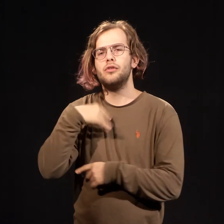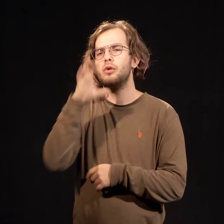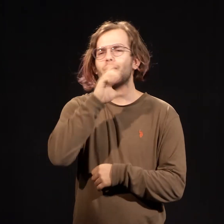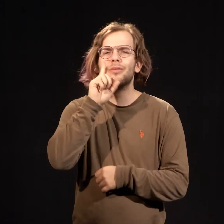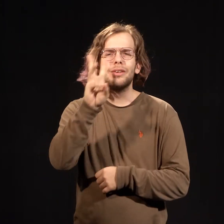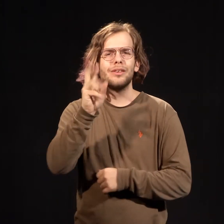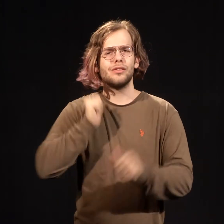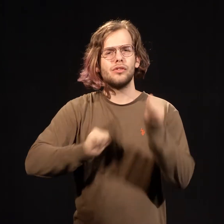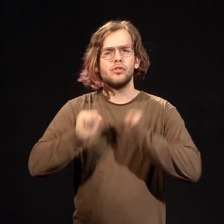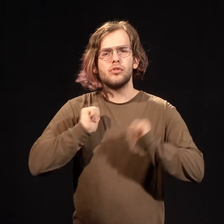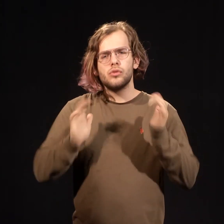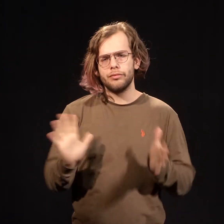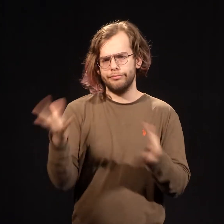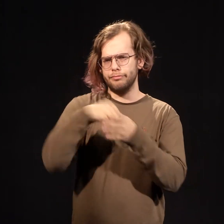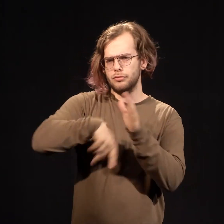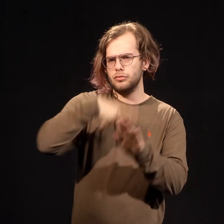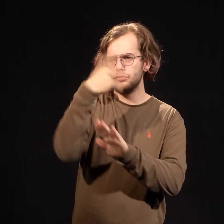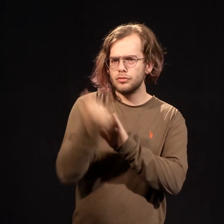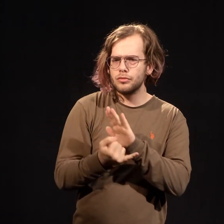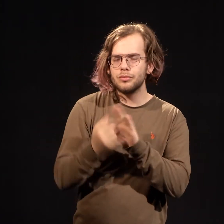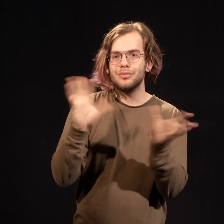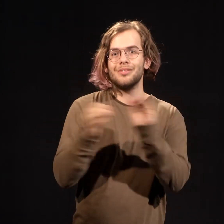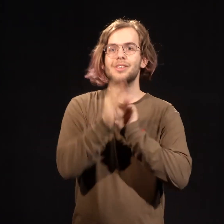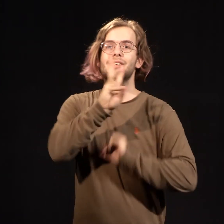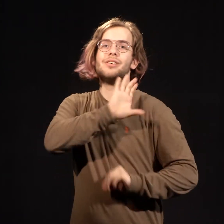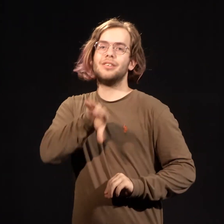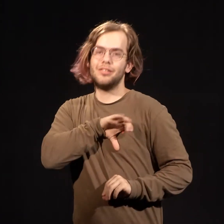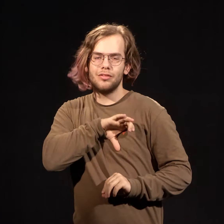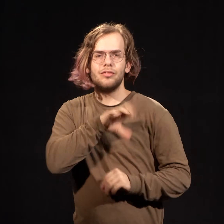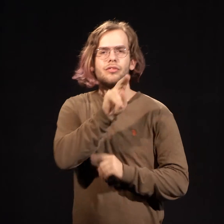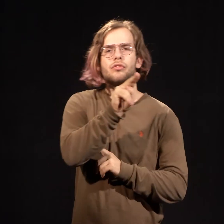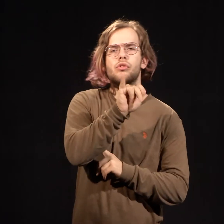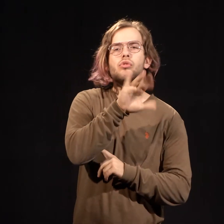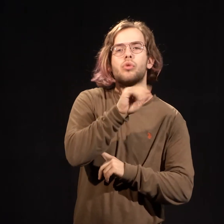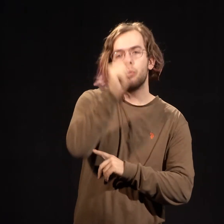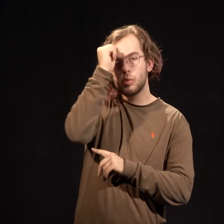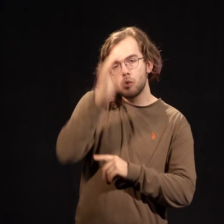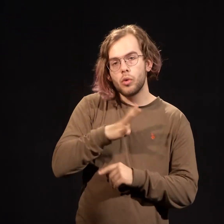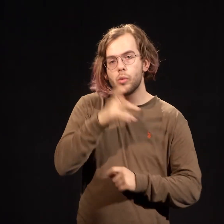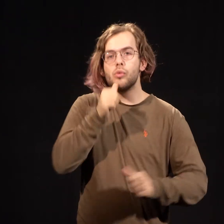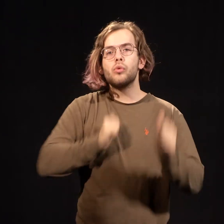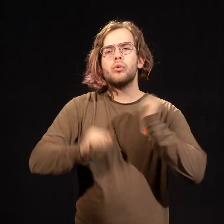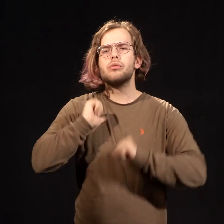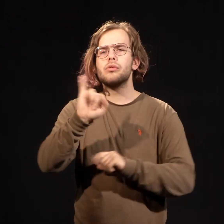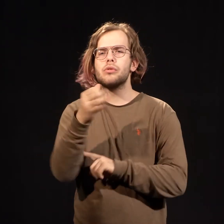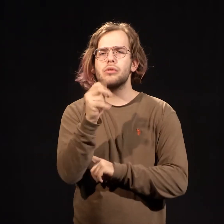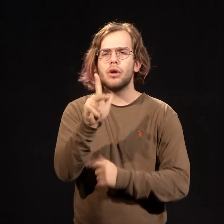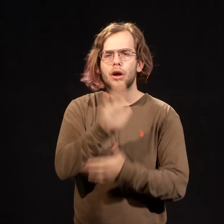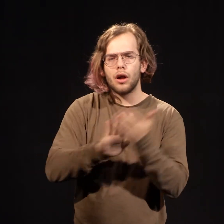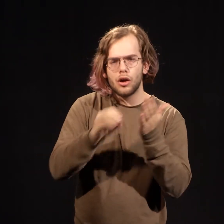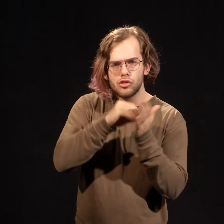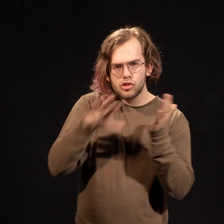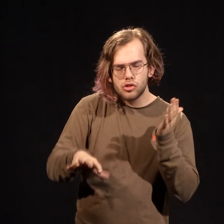I'm looking for 6 actors to be involved in this project. There are 6 characters. Nico, a man who plays a jock college student.